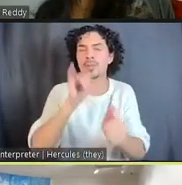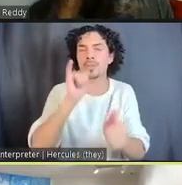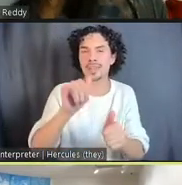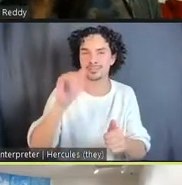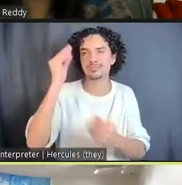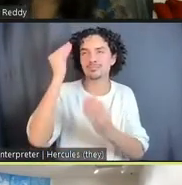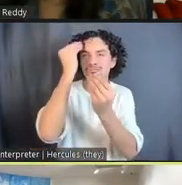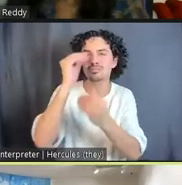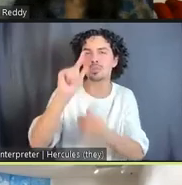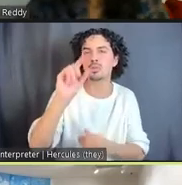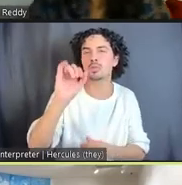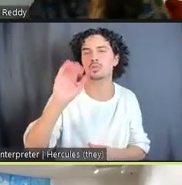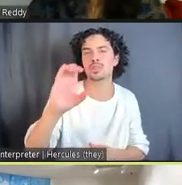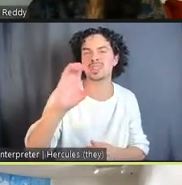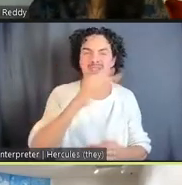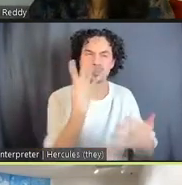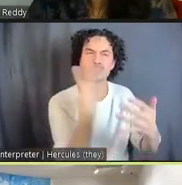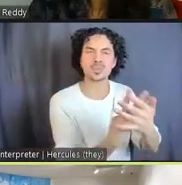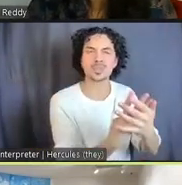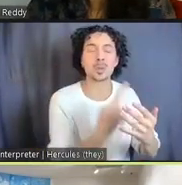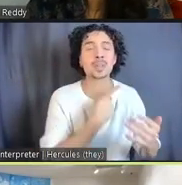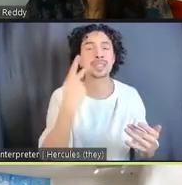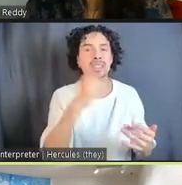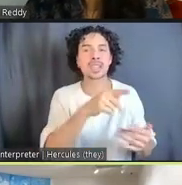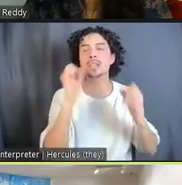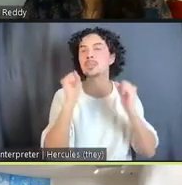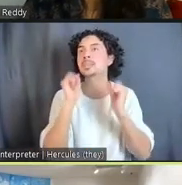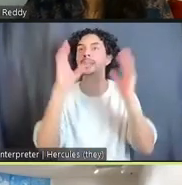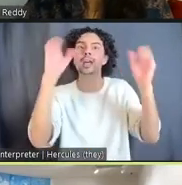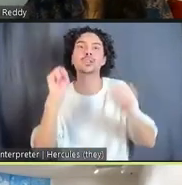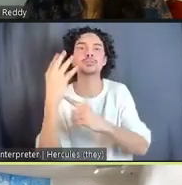that when we see these spectacular documentaries and docudramas that it